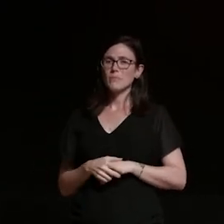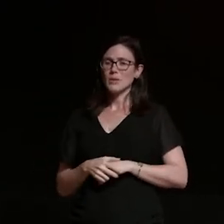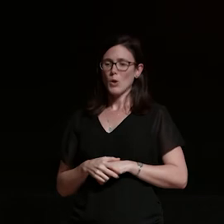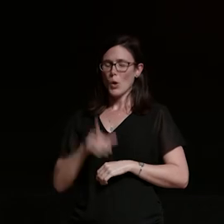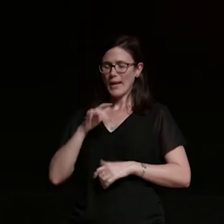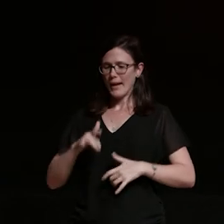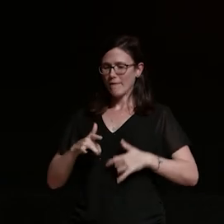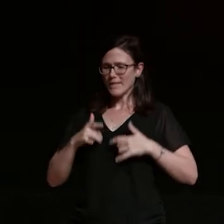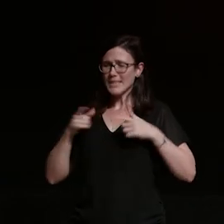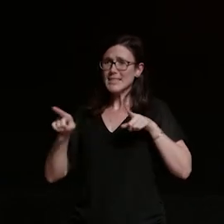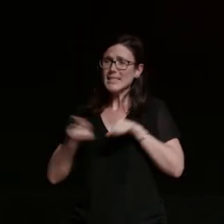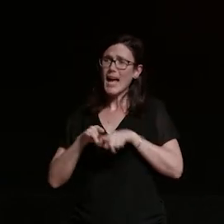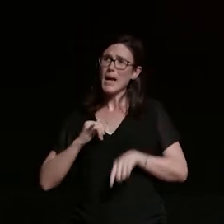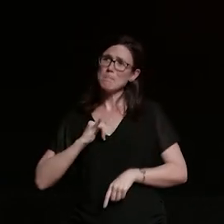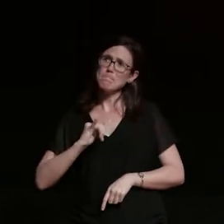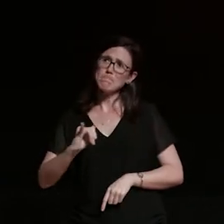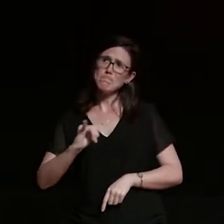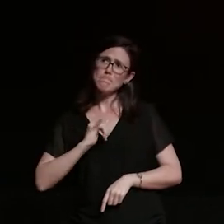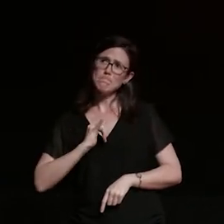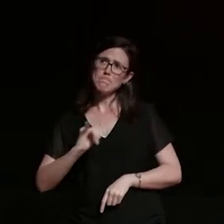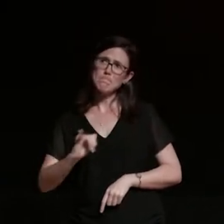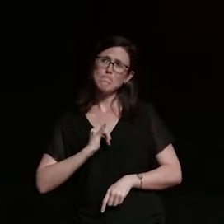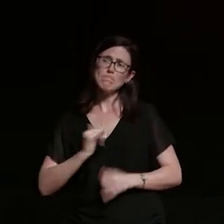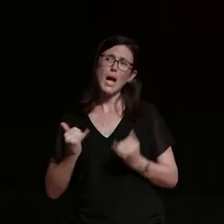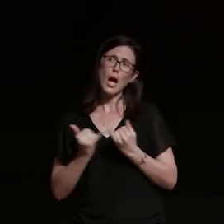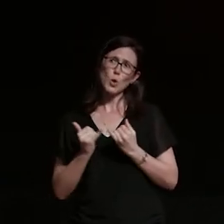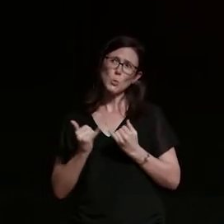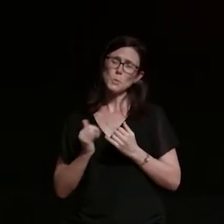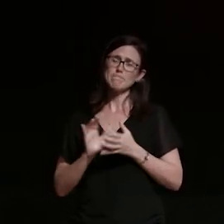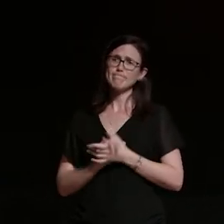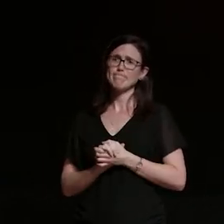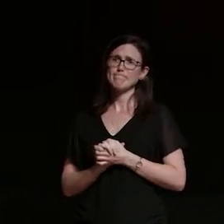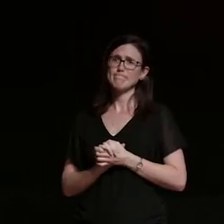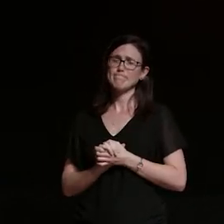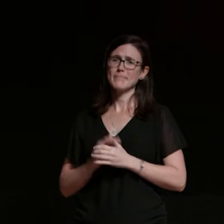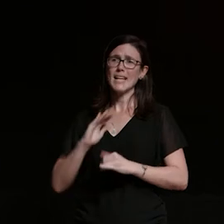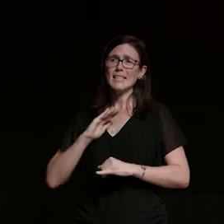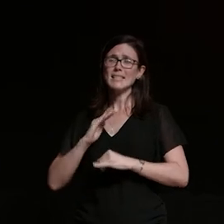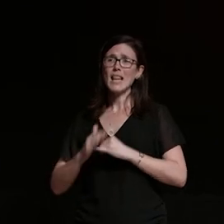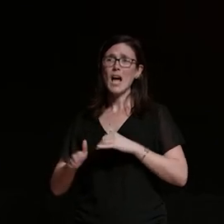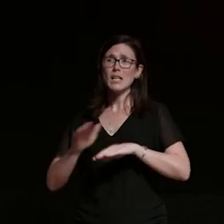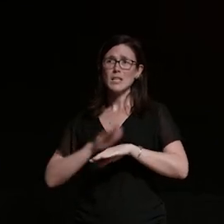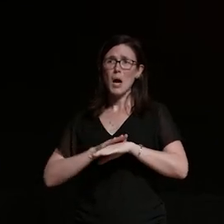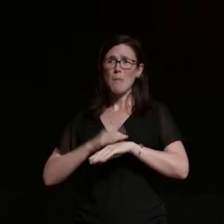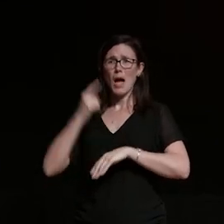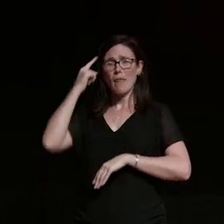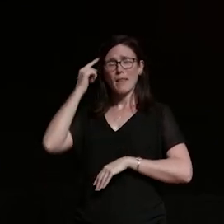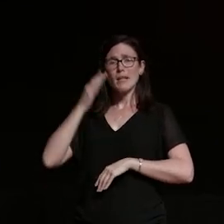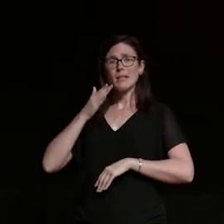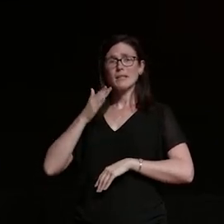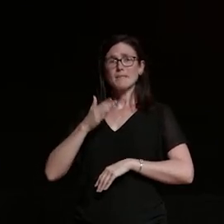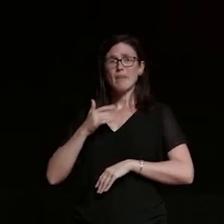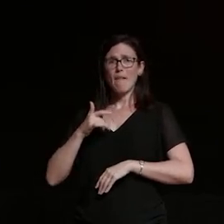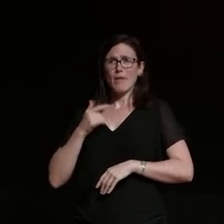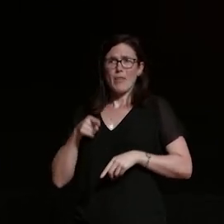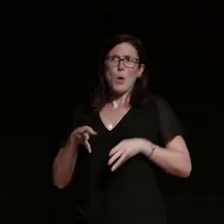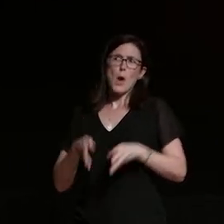what he was feeling and i think it's one of the last times that anybody did thank you